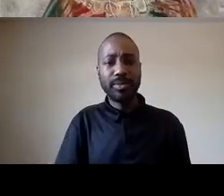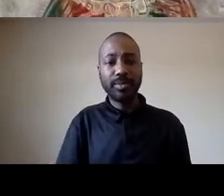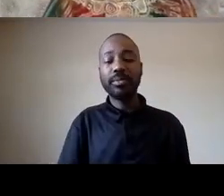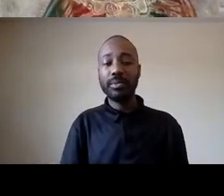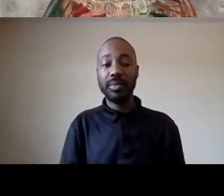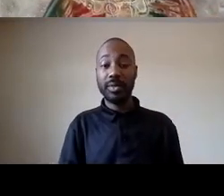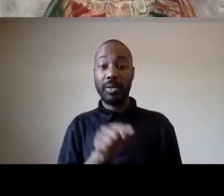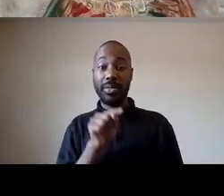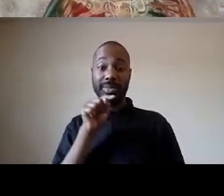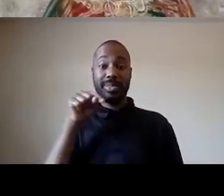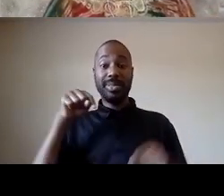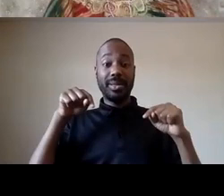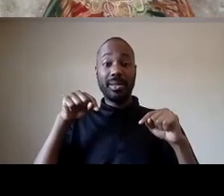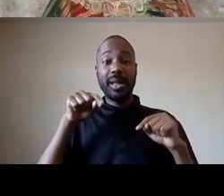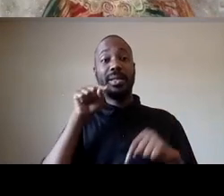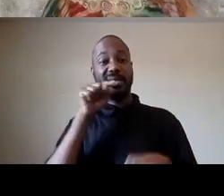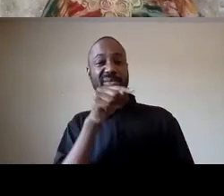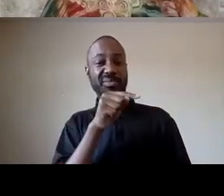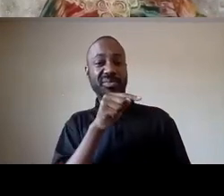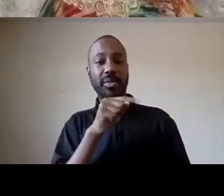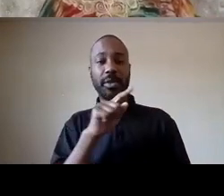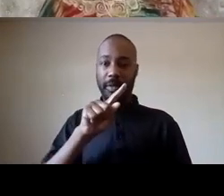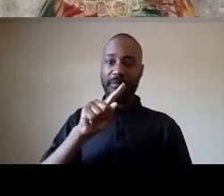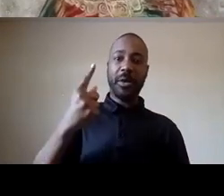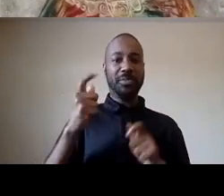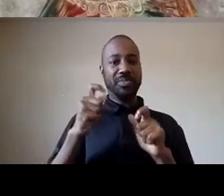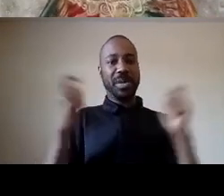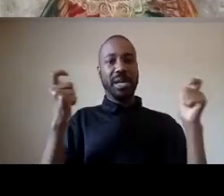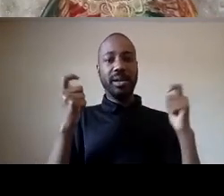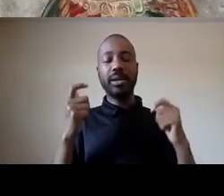huge effort that we um engaged in as black lives